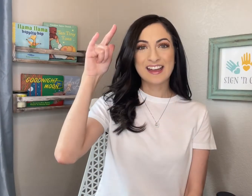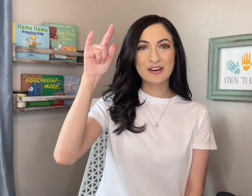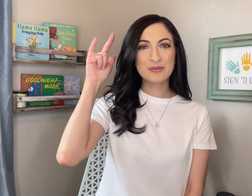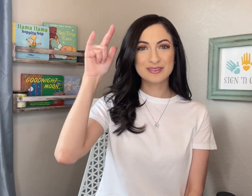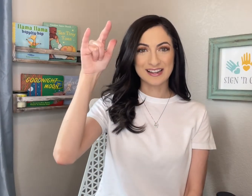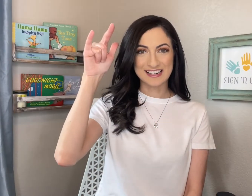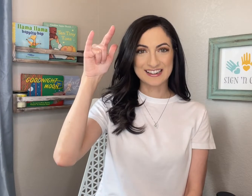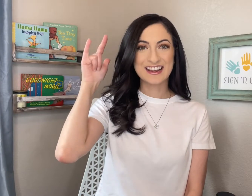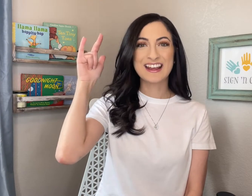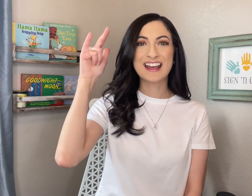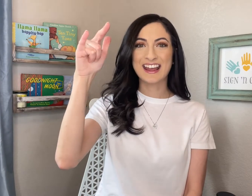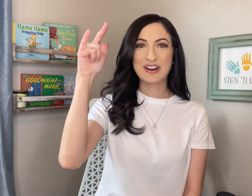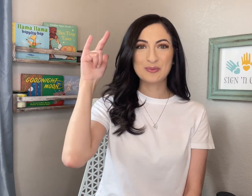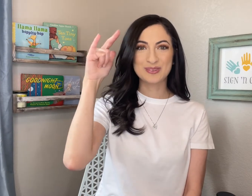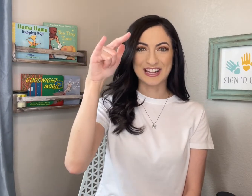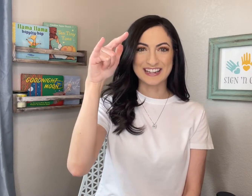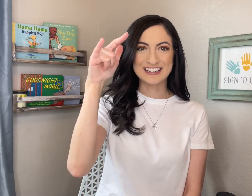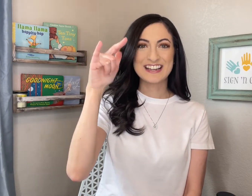AIRPLANE. AIRPLANE.